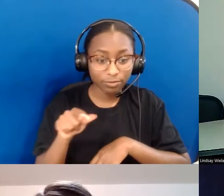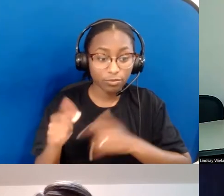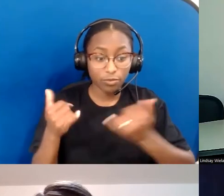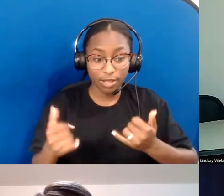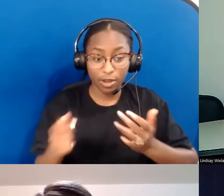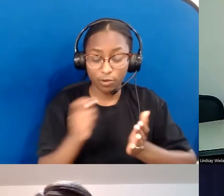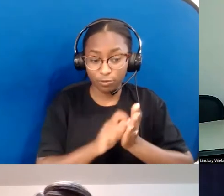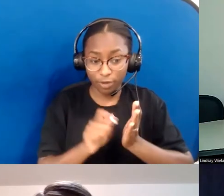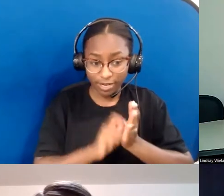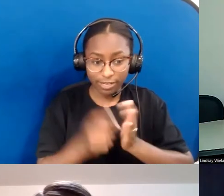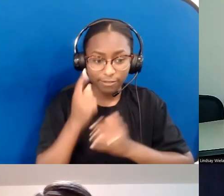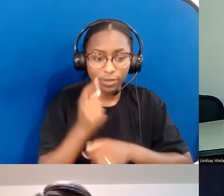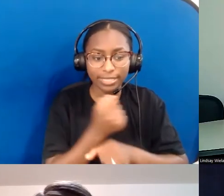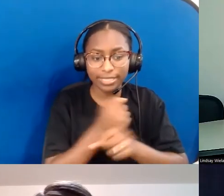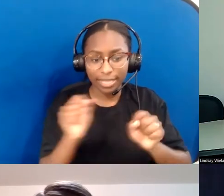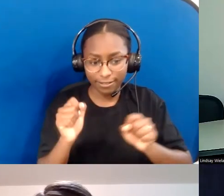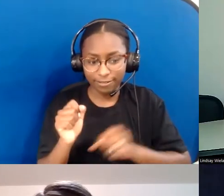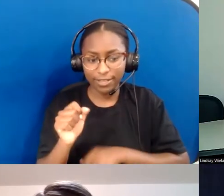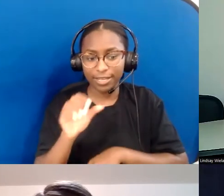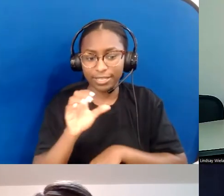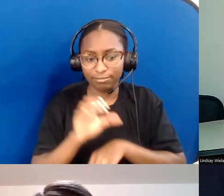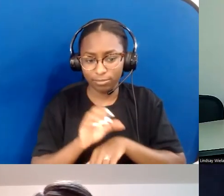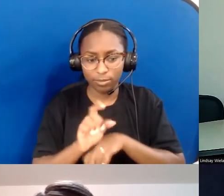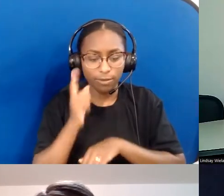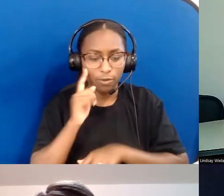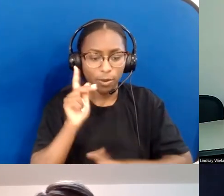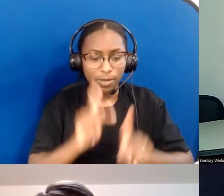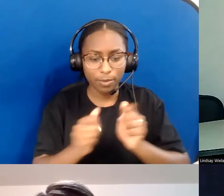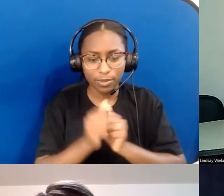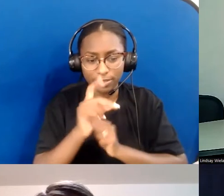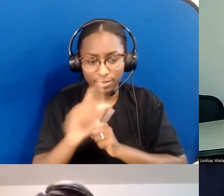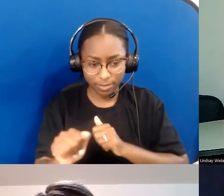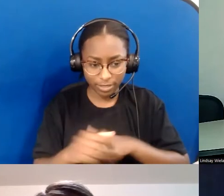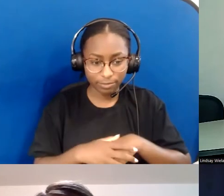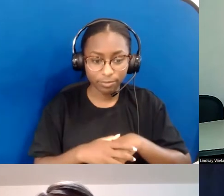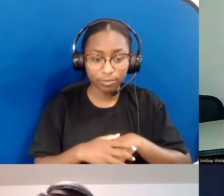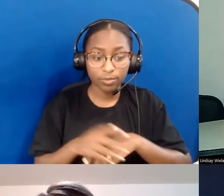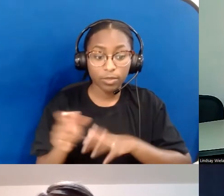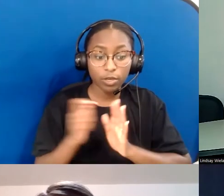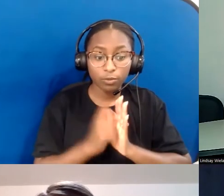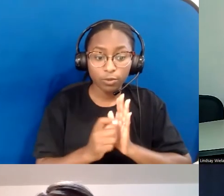She co-developed the UMC accessibility audit and wrote the leader's guide for the Study on the Church